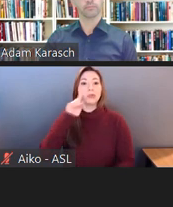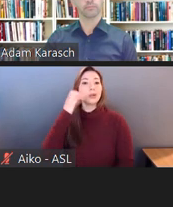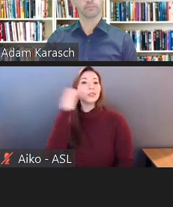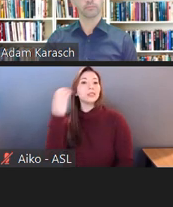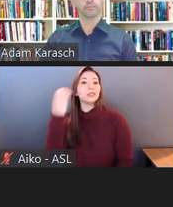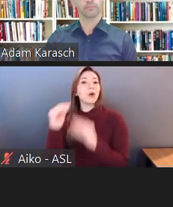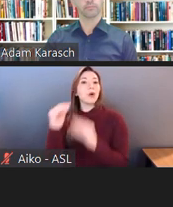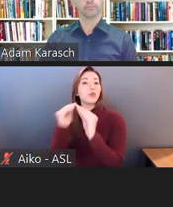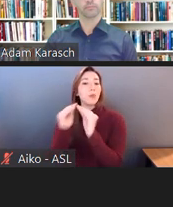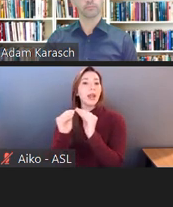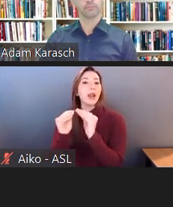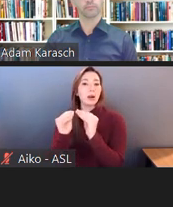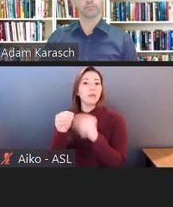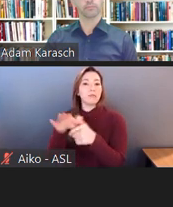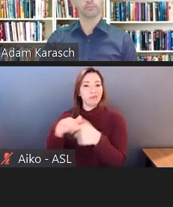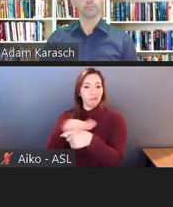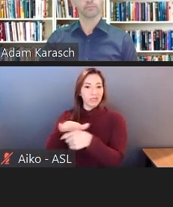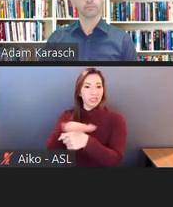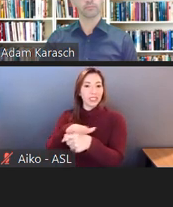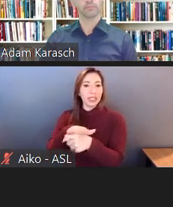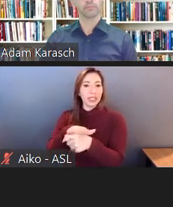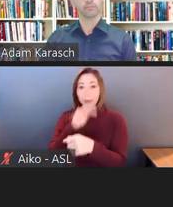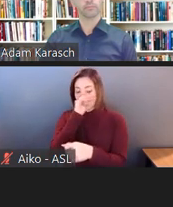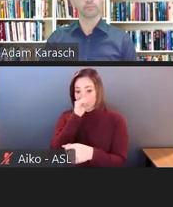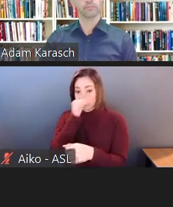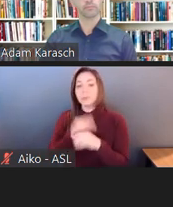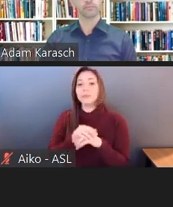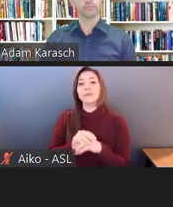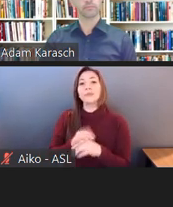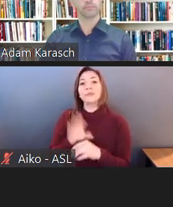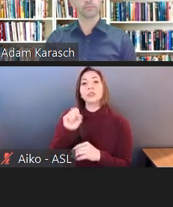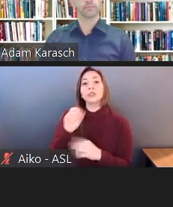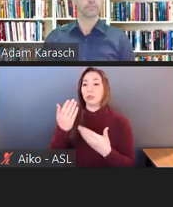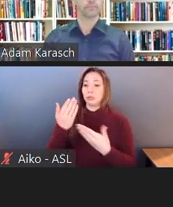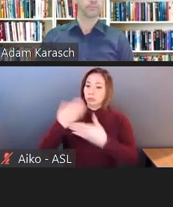So they went in with some others to interview for the job.